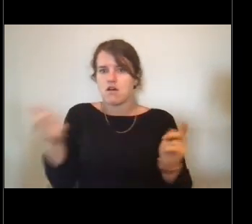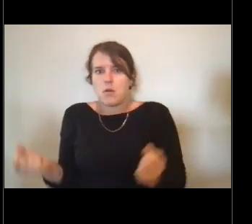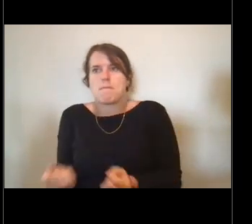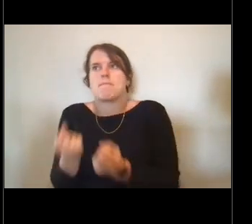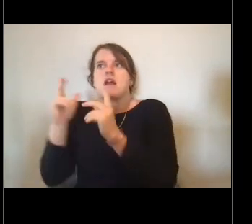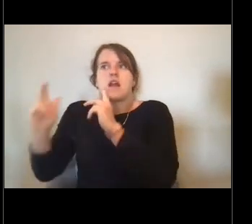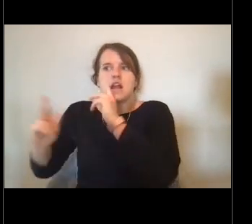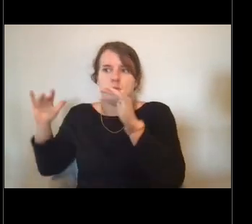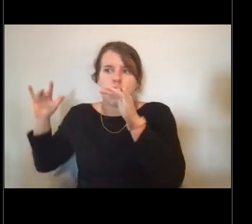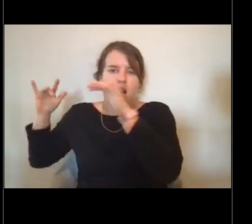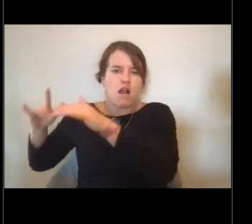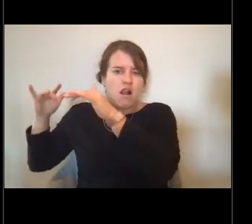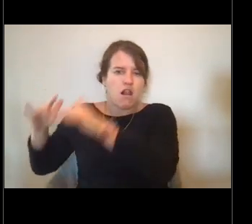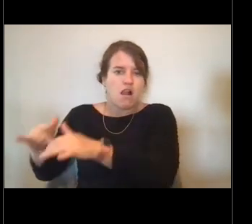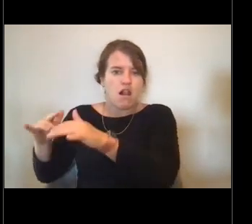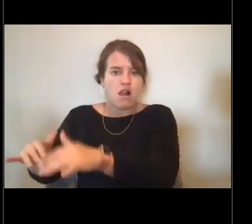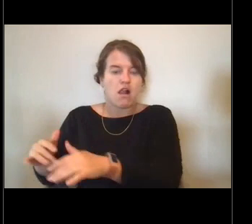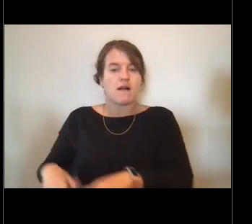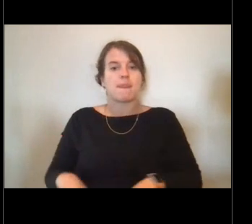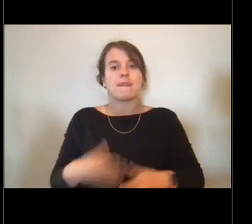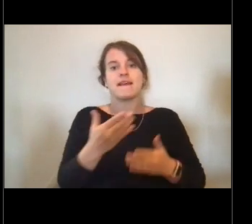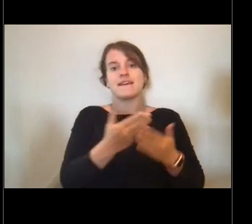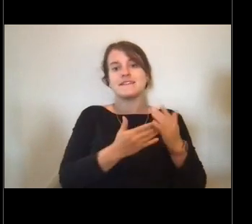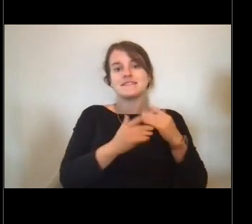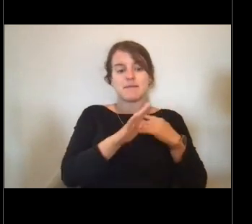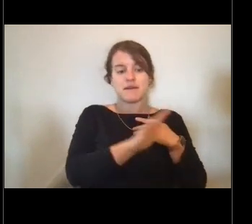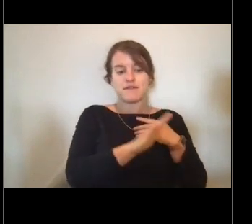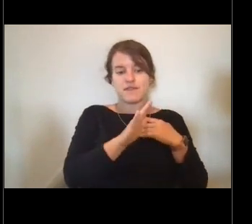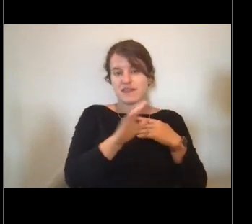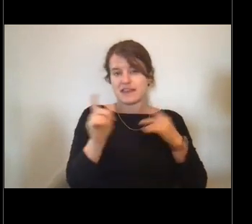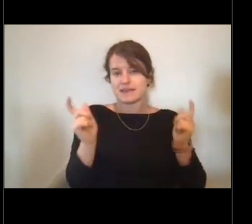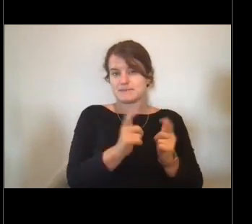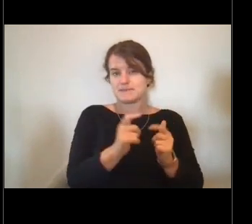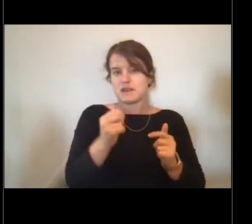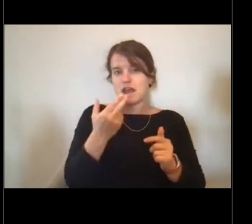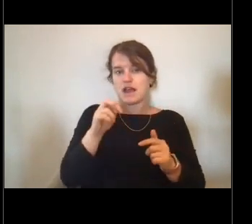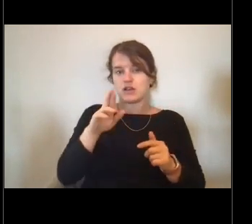their crew does all of the sampling and the work.